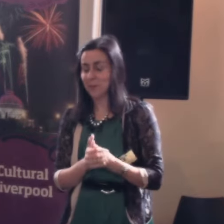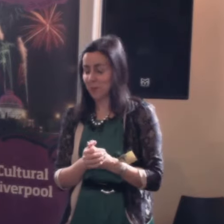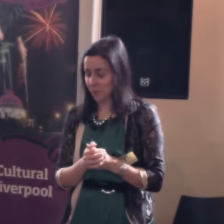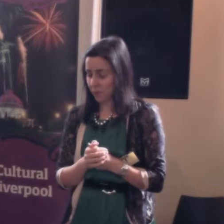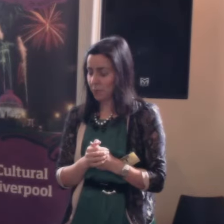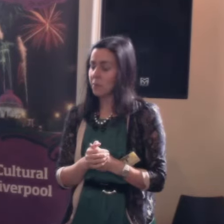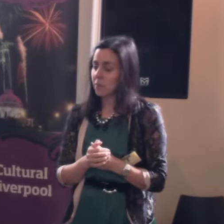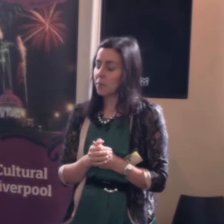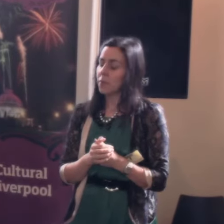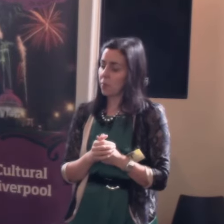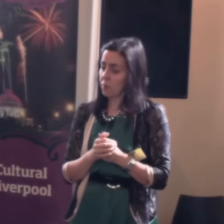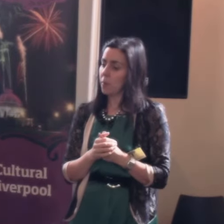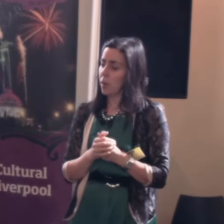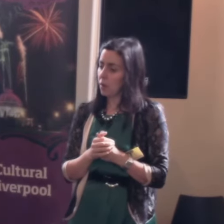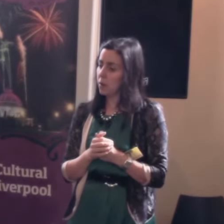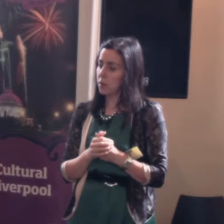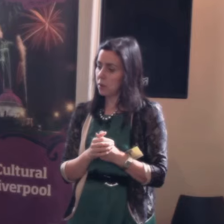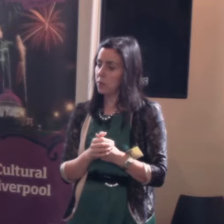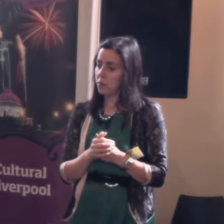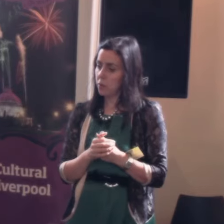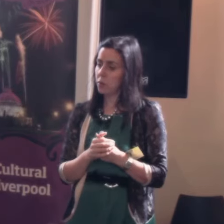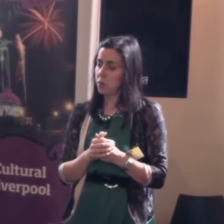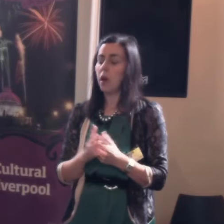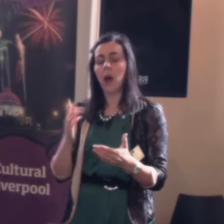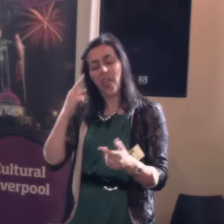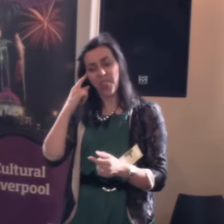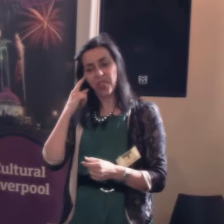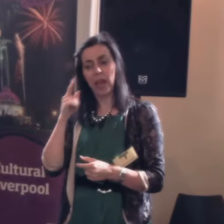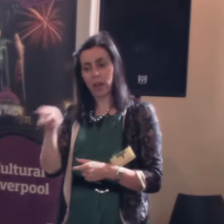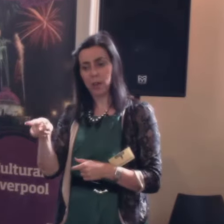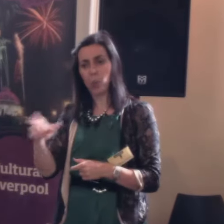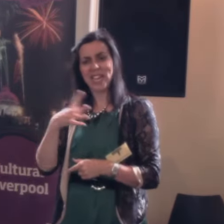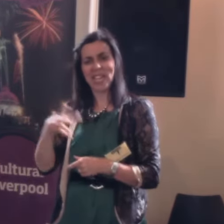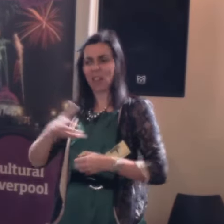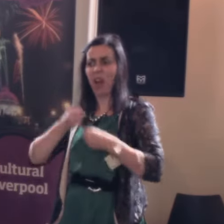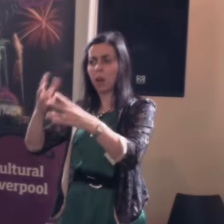And I think that we actually need that voice